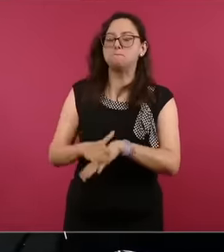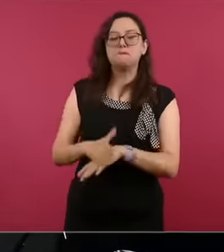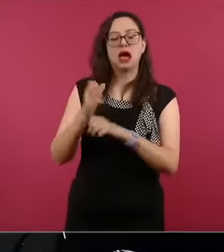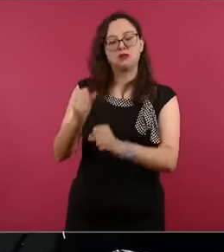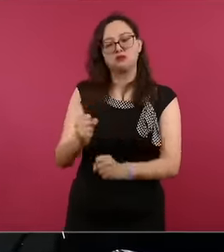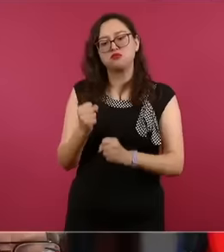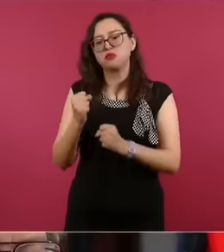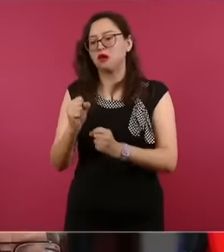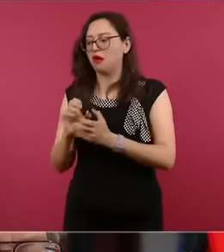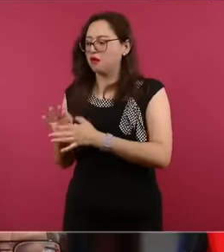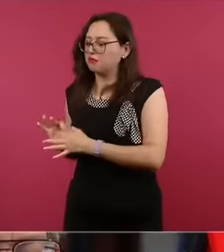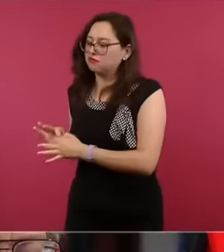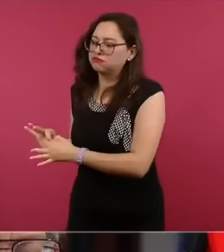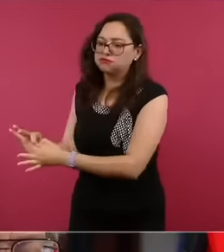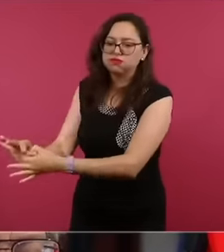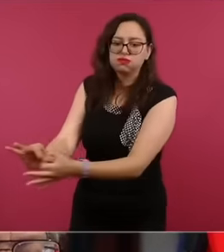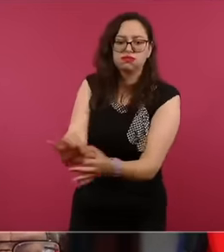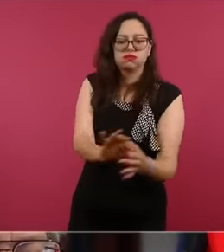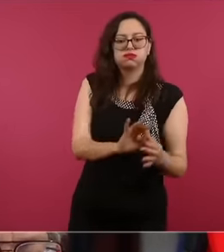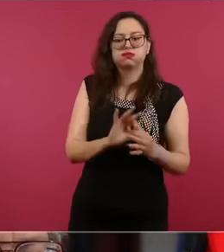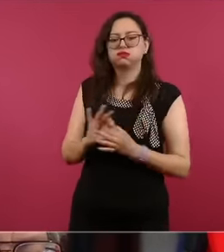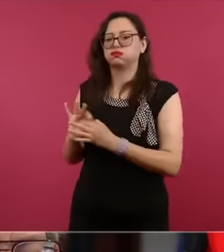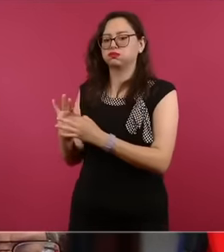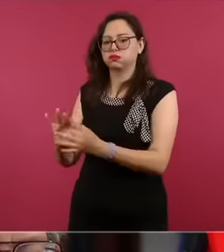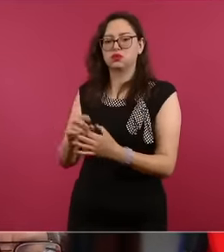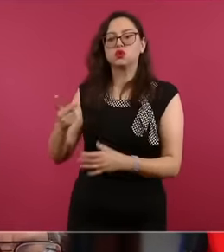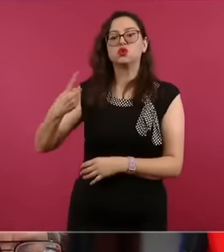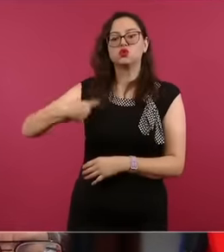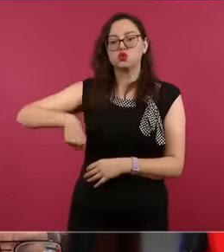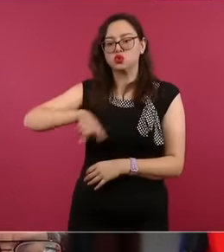alternative independent journalists, youtubers, as they say it,